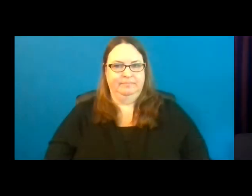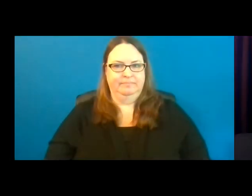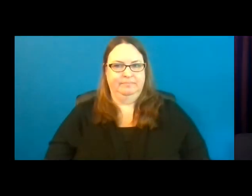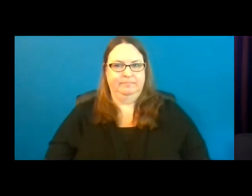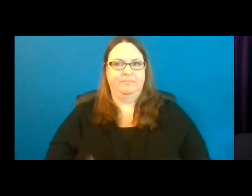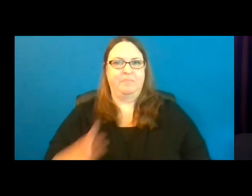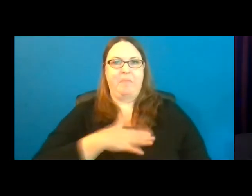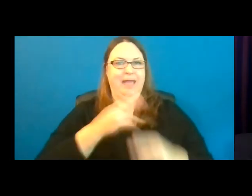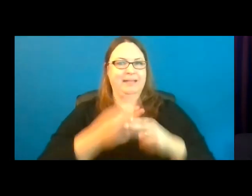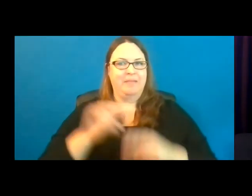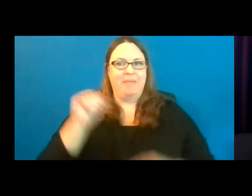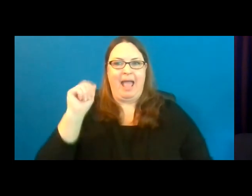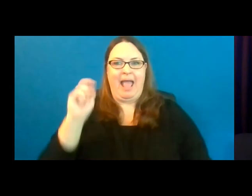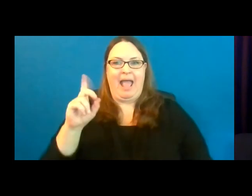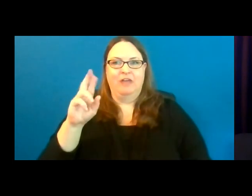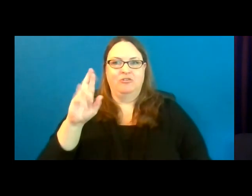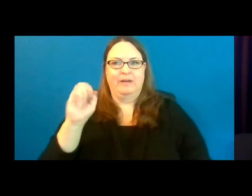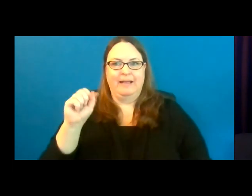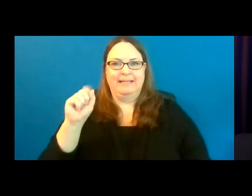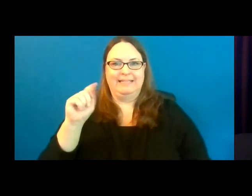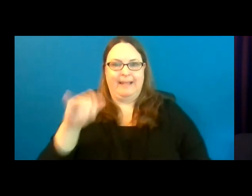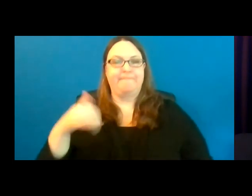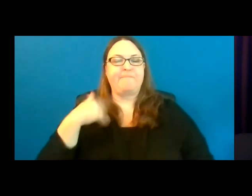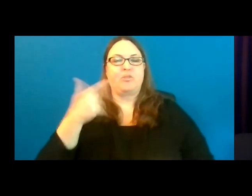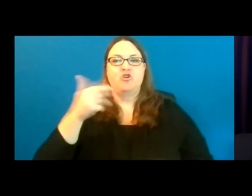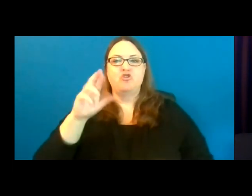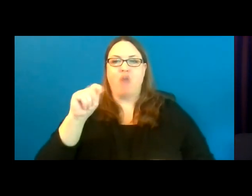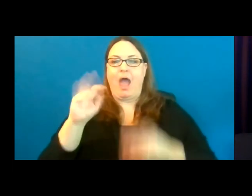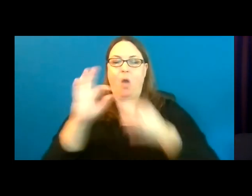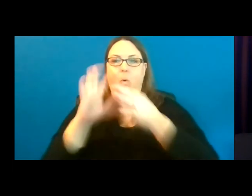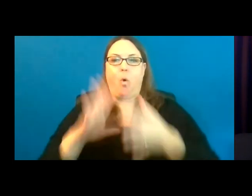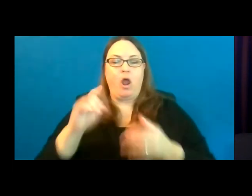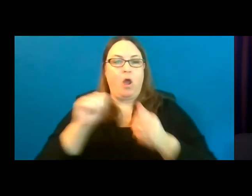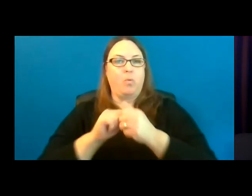My name is Andrea Stay and I'm a grant coordinator with the Finance and Operations Division of DNR.